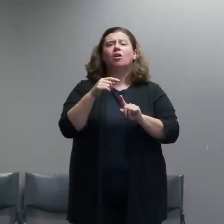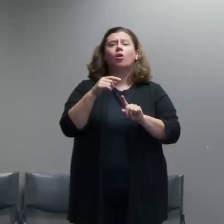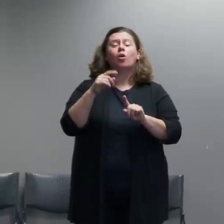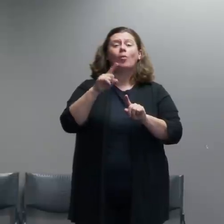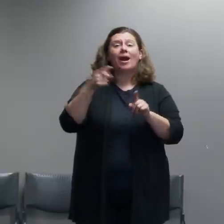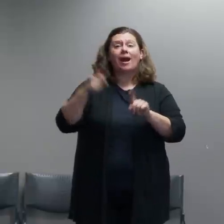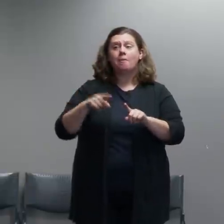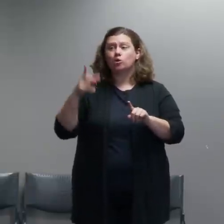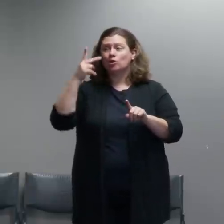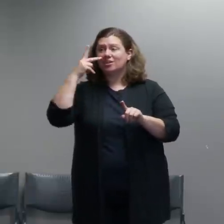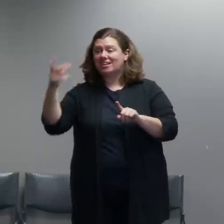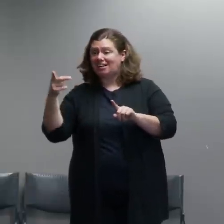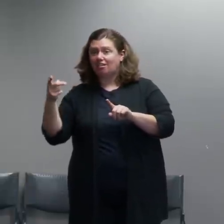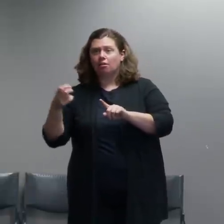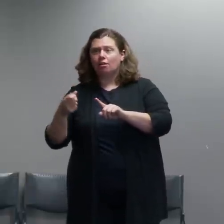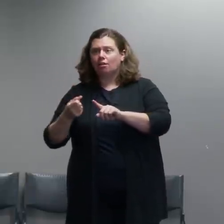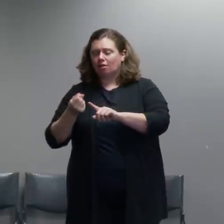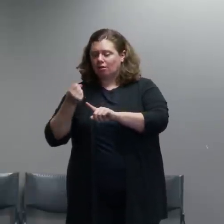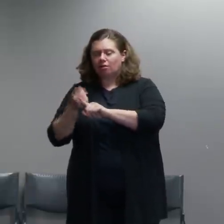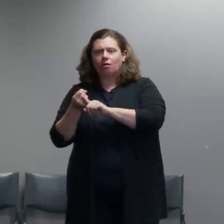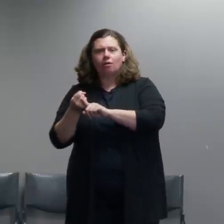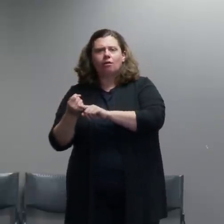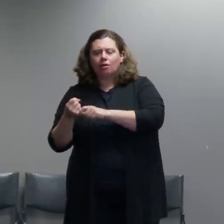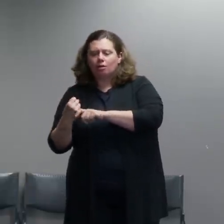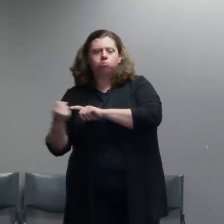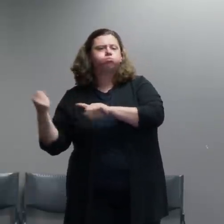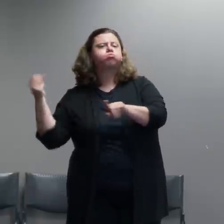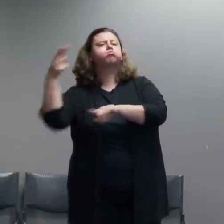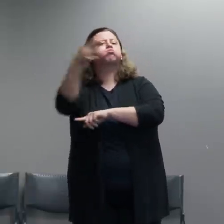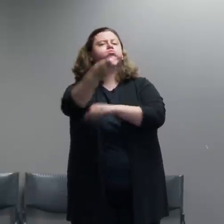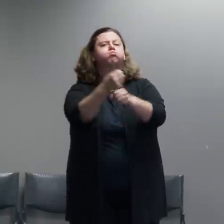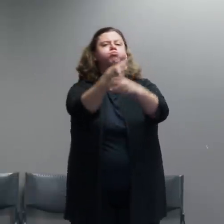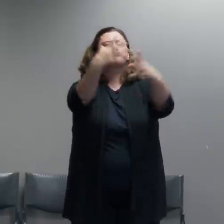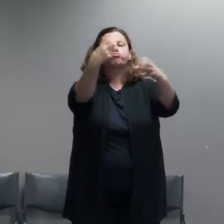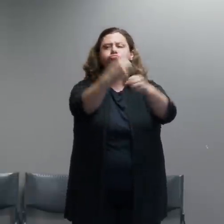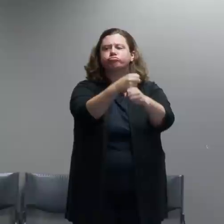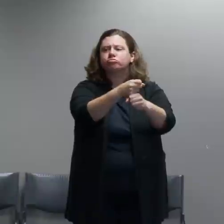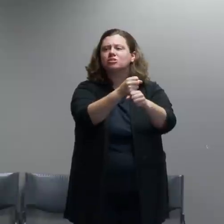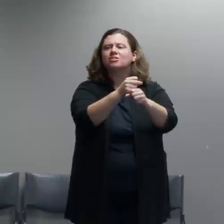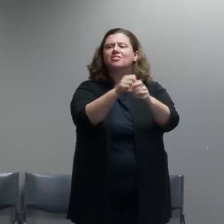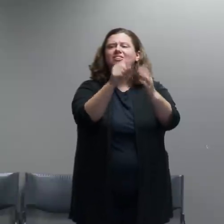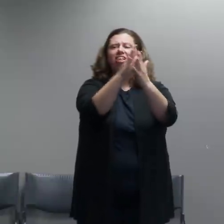but the really big ongoing event started on may 29th.